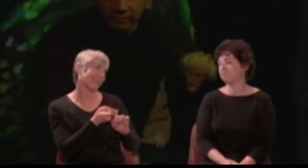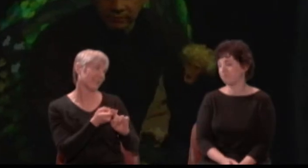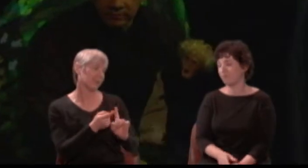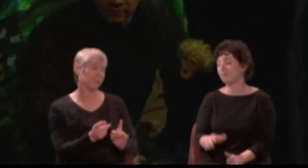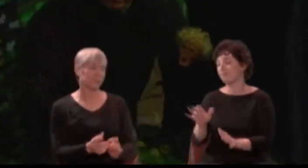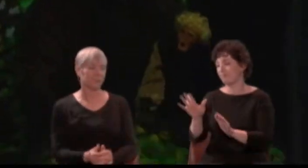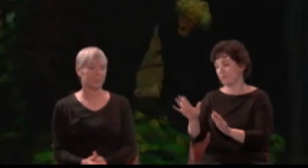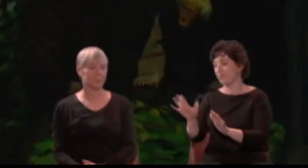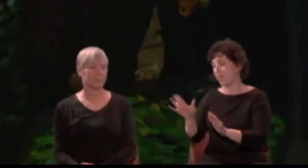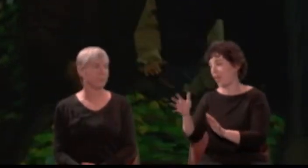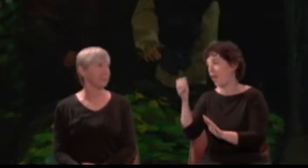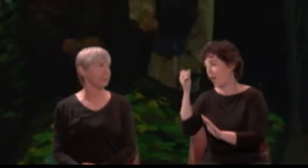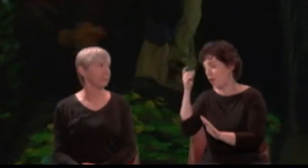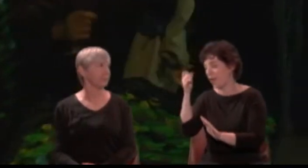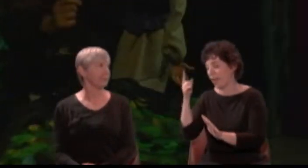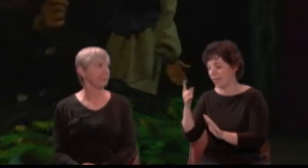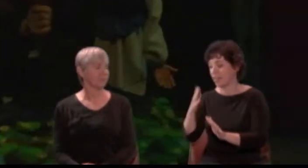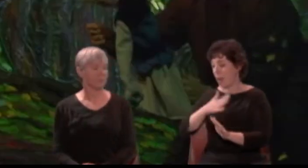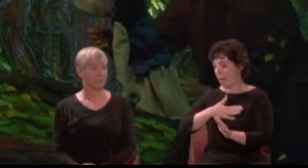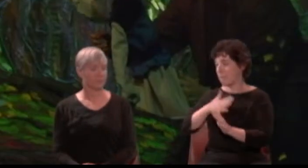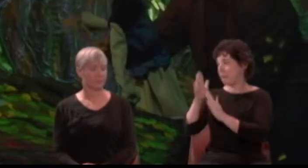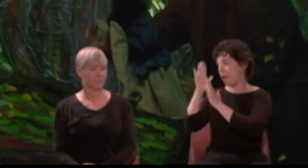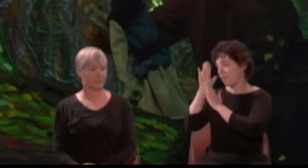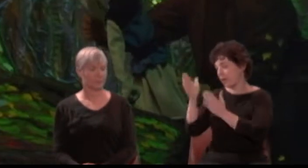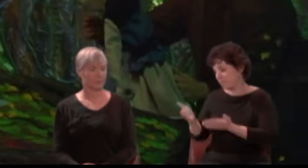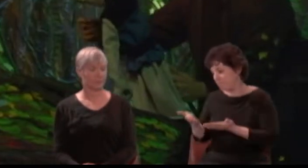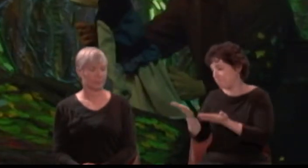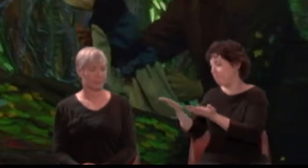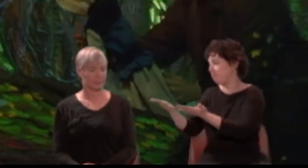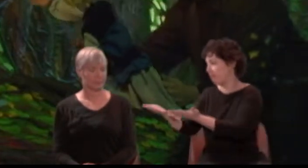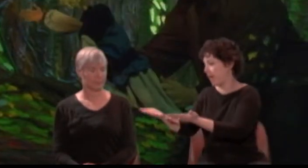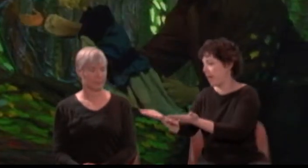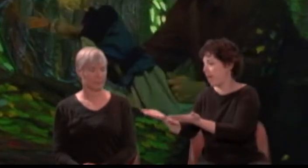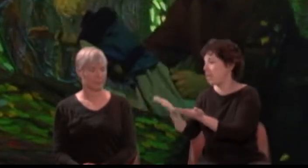Lysander: Here is my bed. Sleep give thee all his rest!